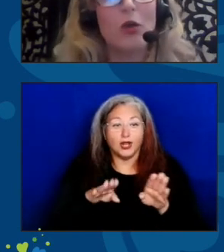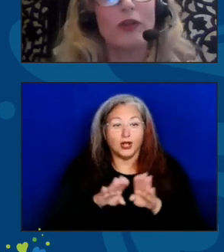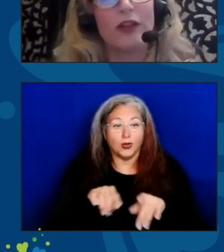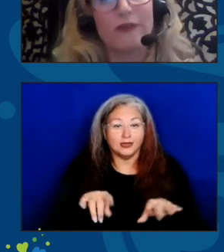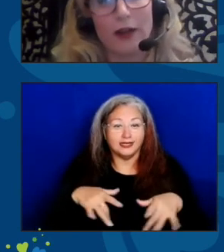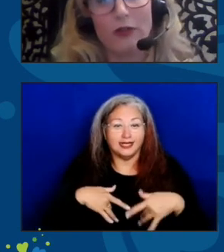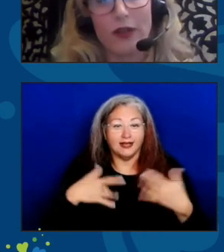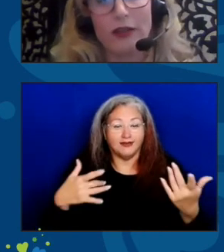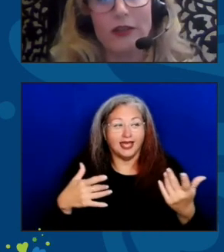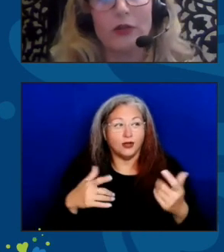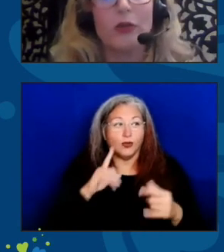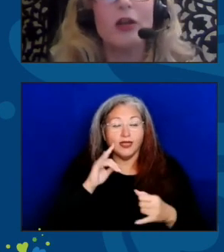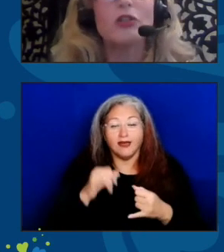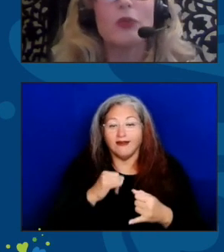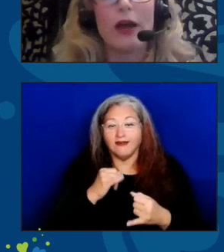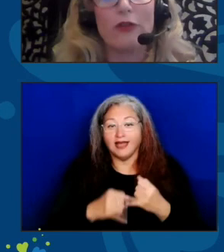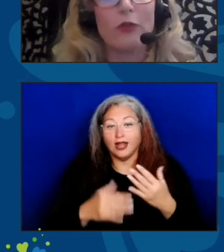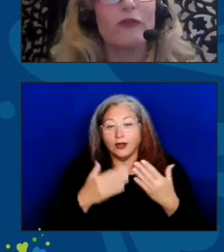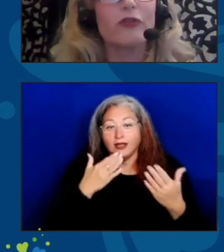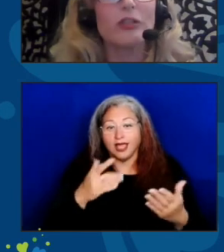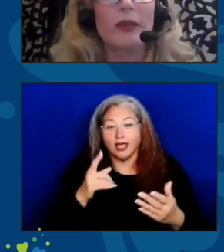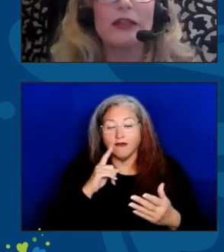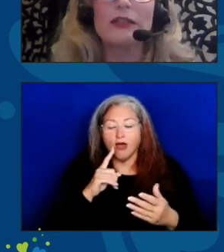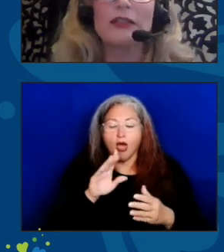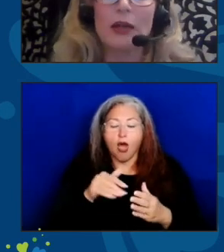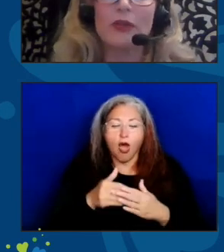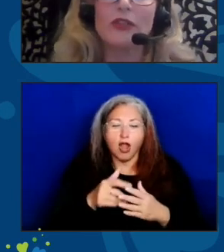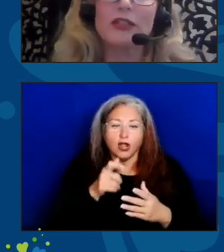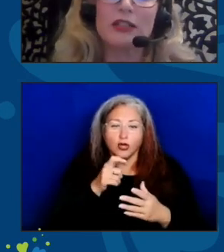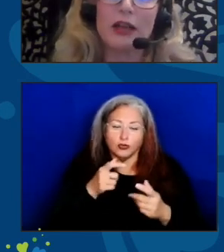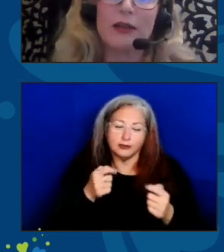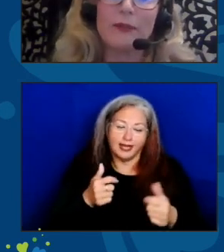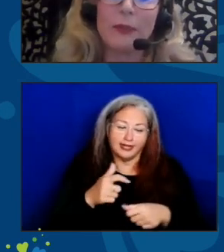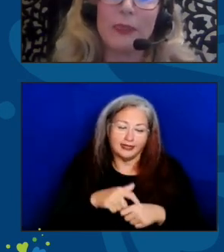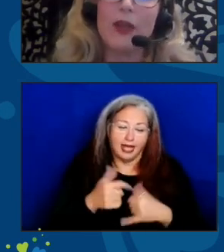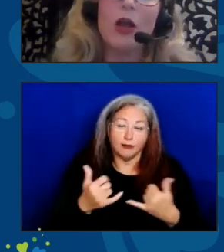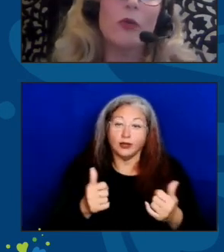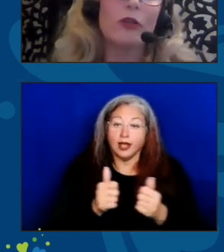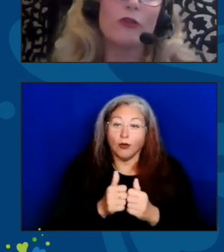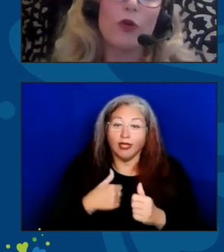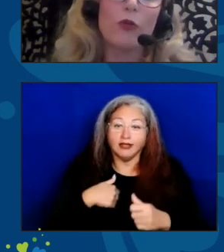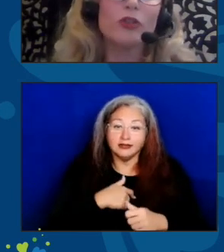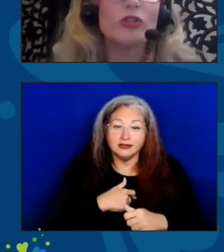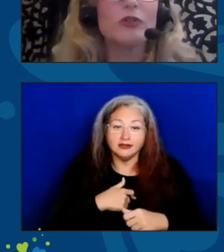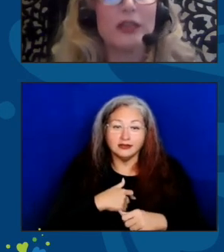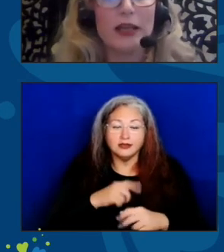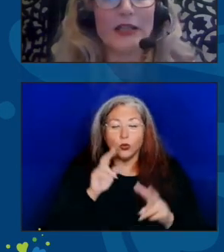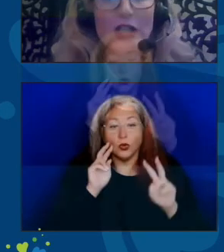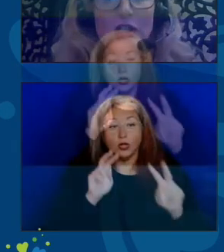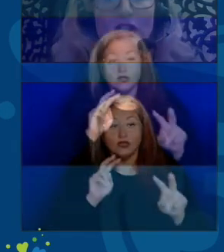with a final thank you to everyone for spending this time with us today. We look forward to you staying in touch